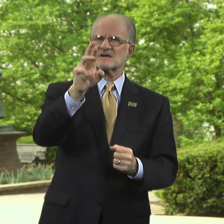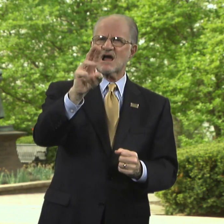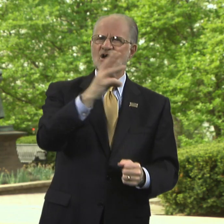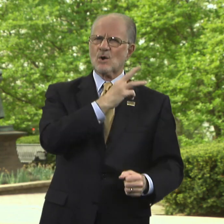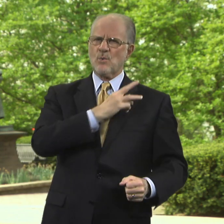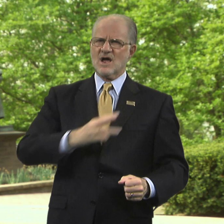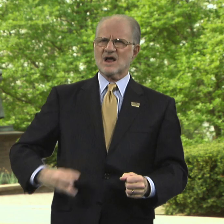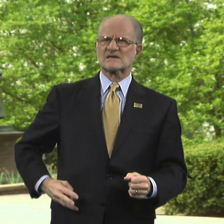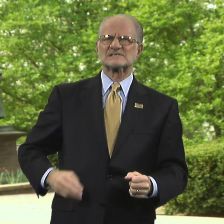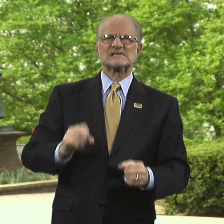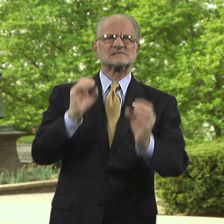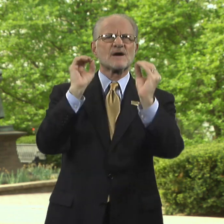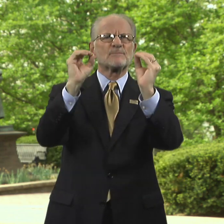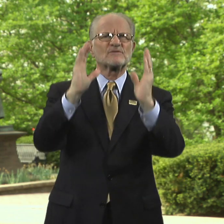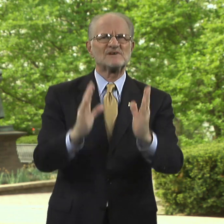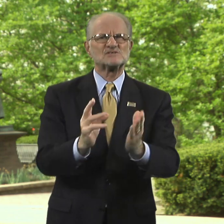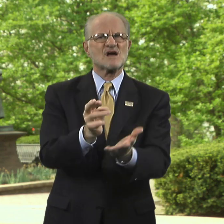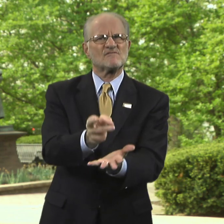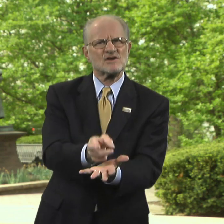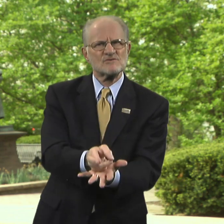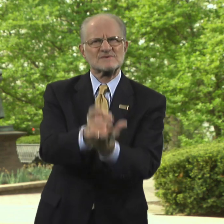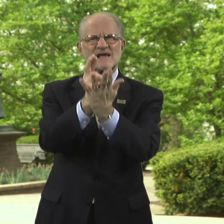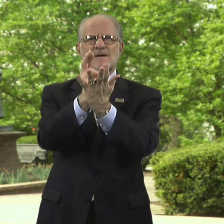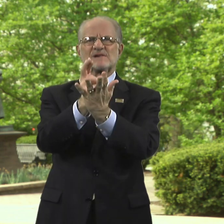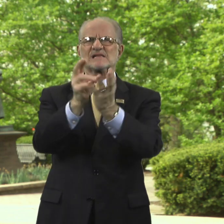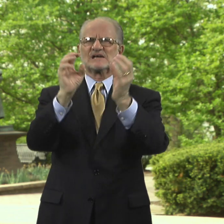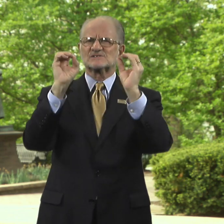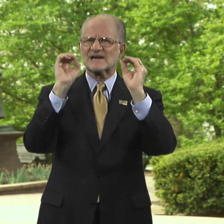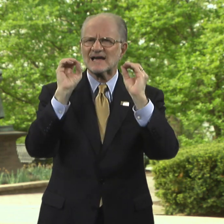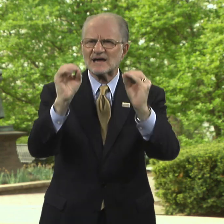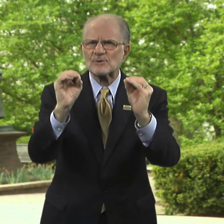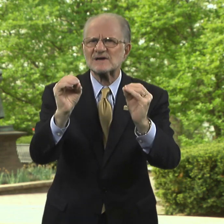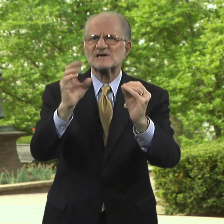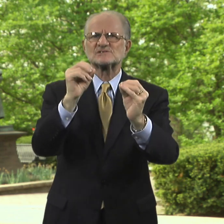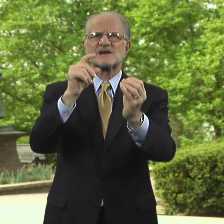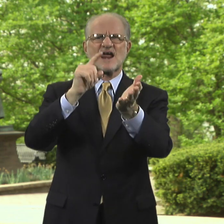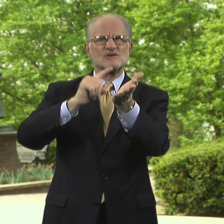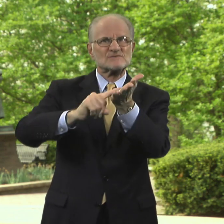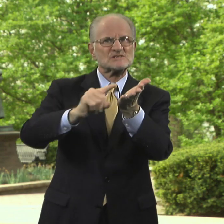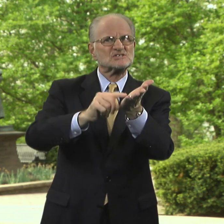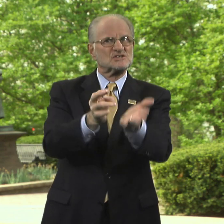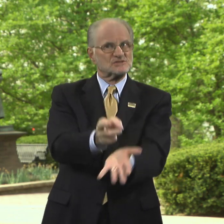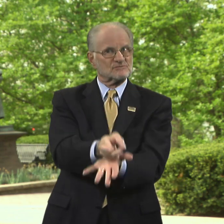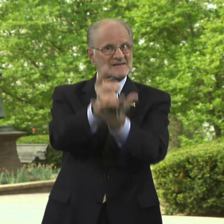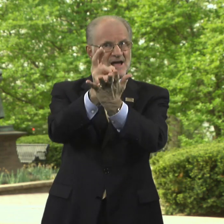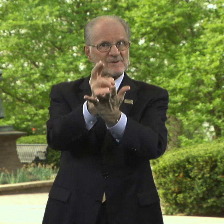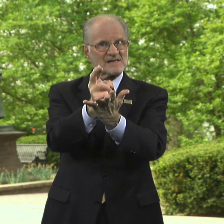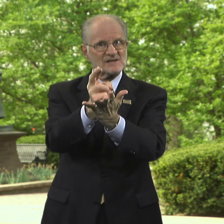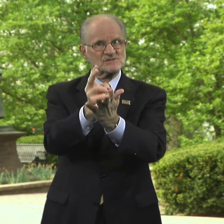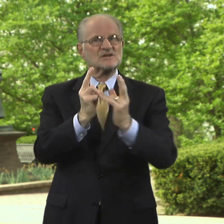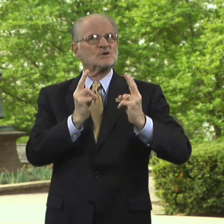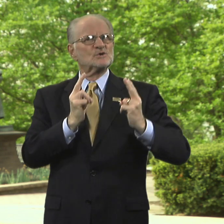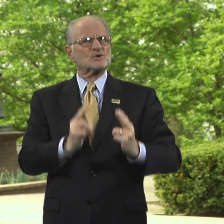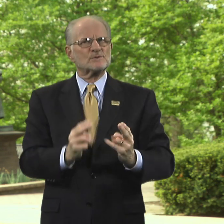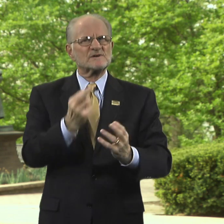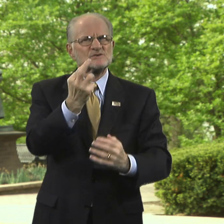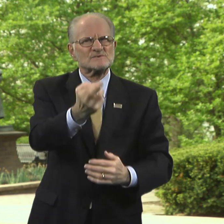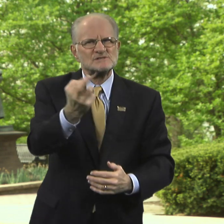Dr. Watson is a professor of Rehabilitation Education and Research Rehabilitation, Human Resources,